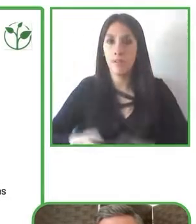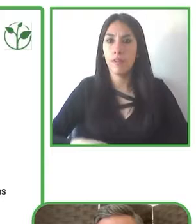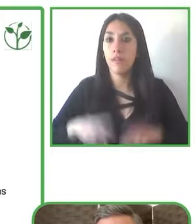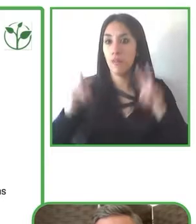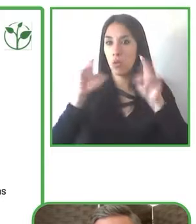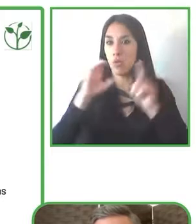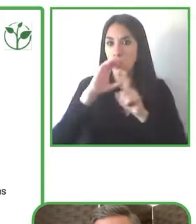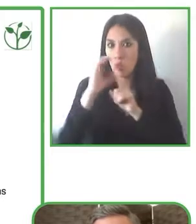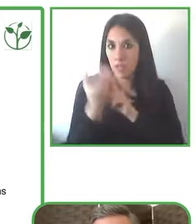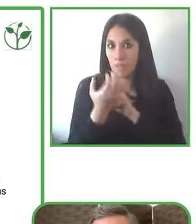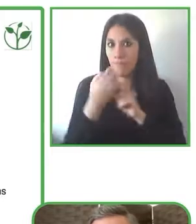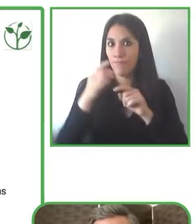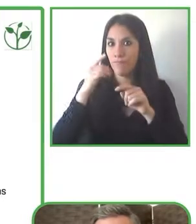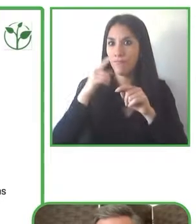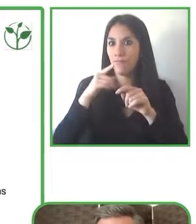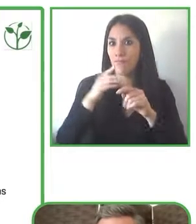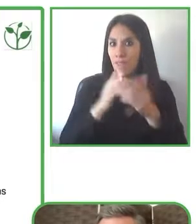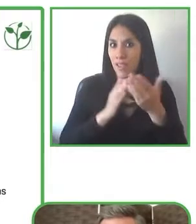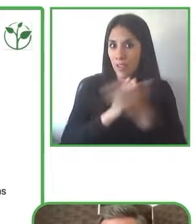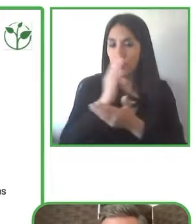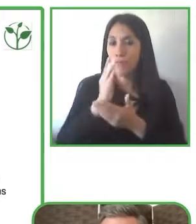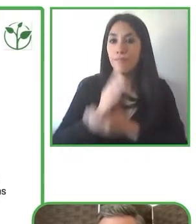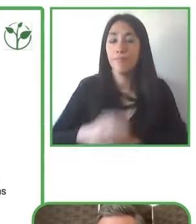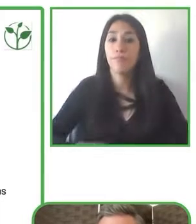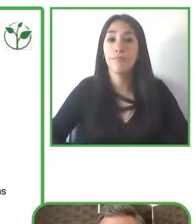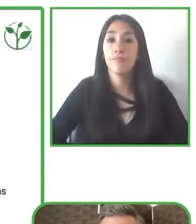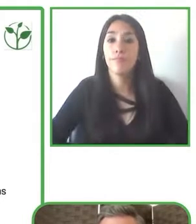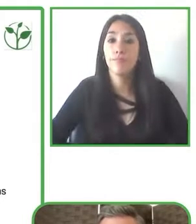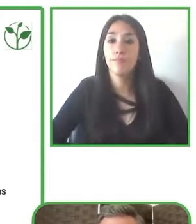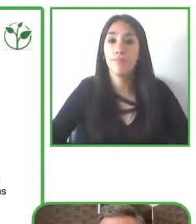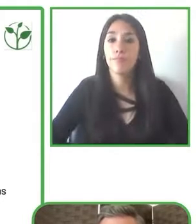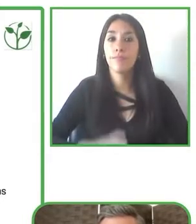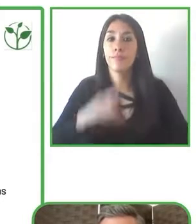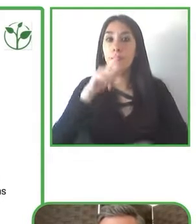I’d like to share a couple of examples of businesses that have done this